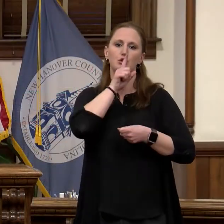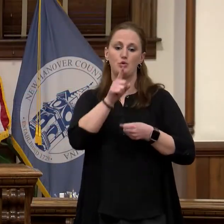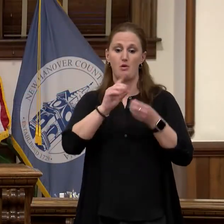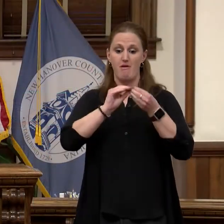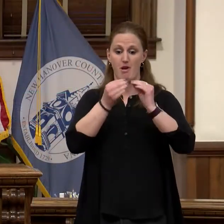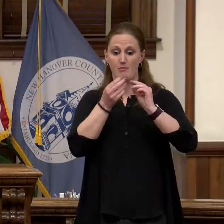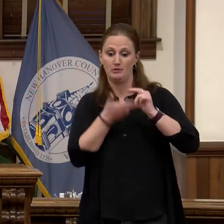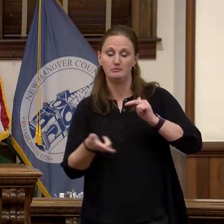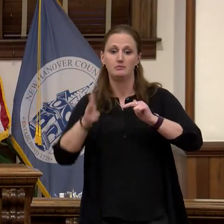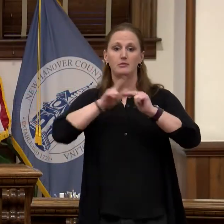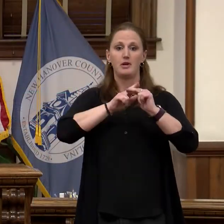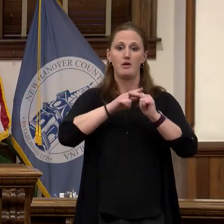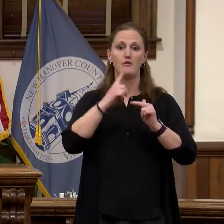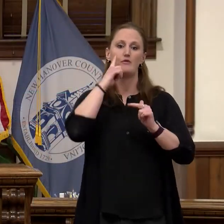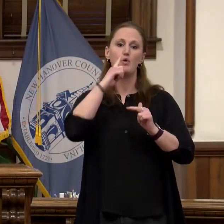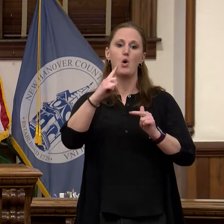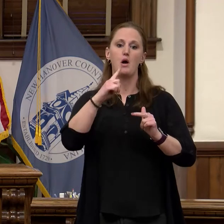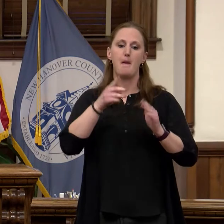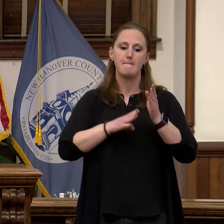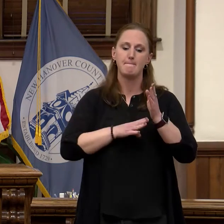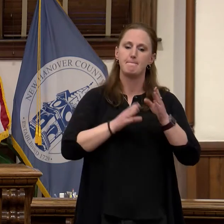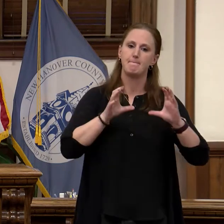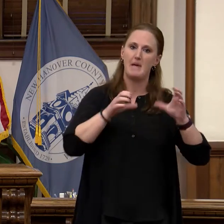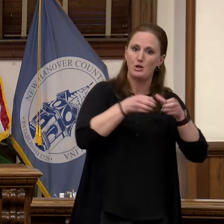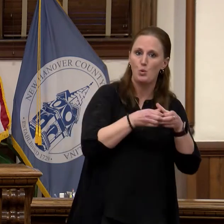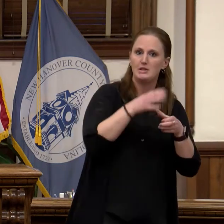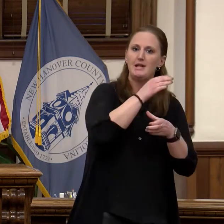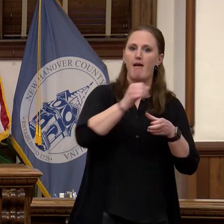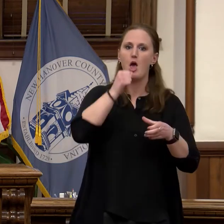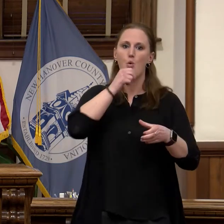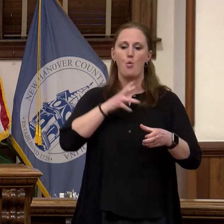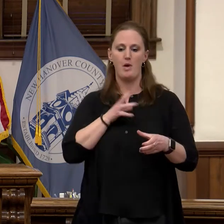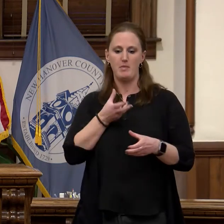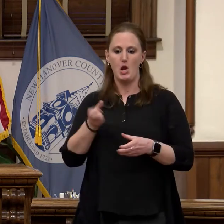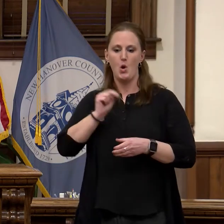and women-owned businesses in all aspects of the county's contracting and